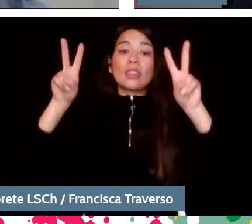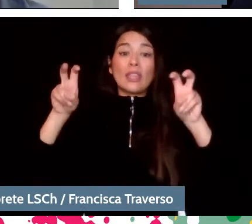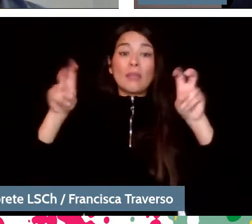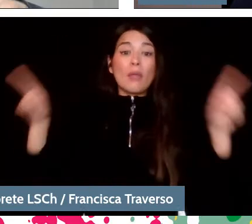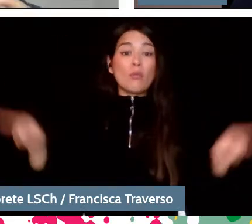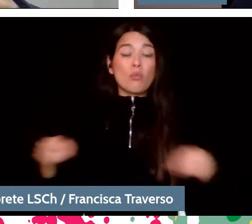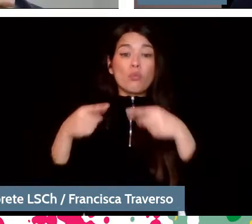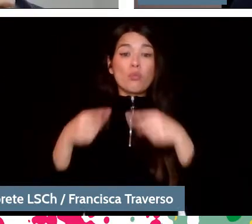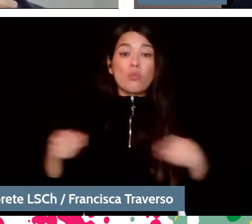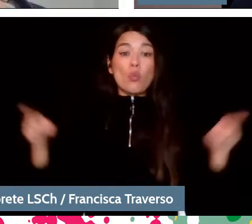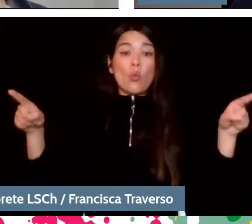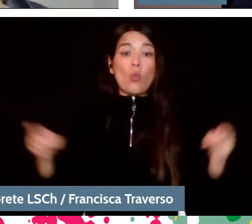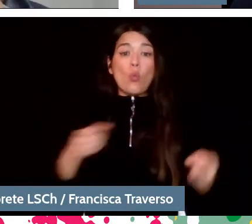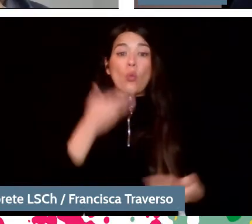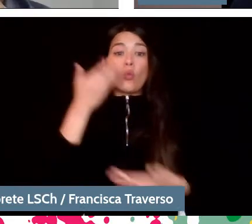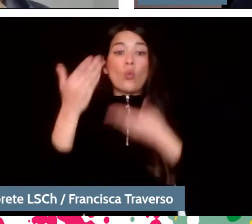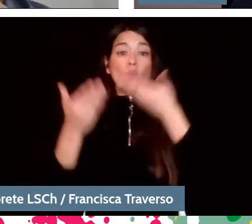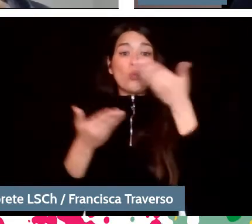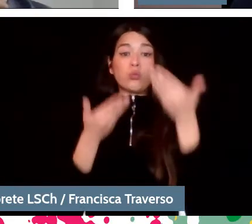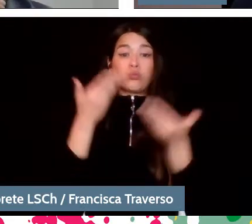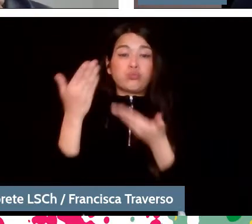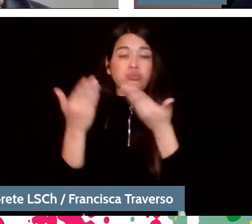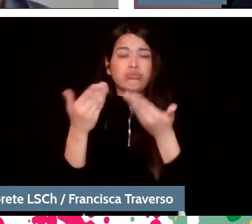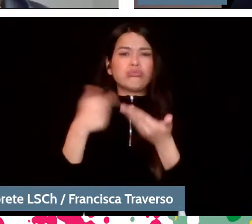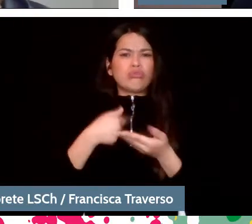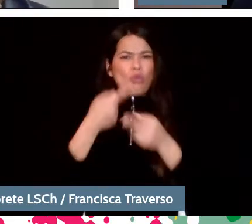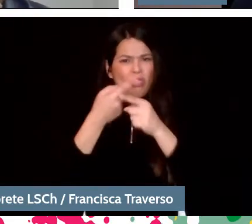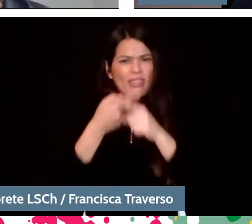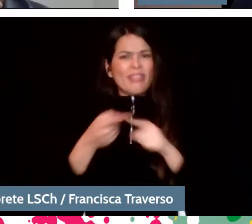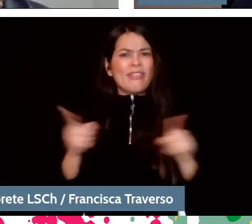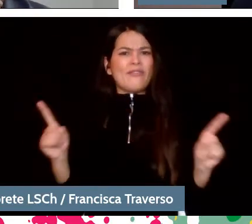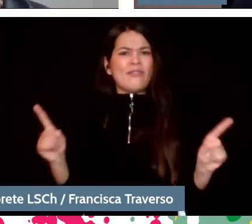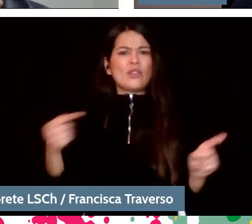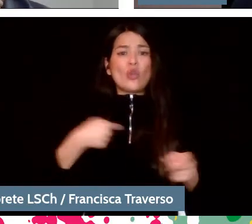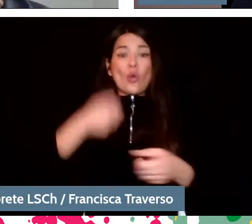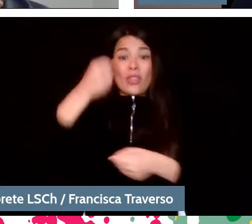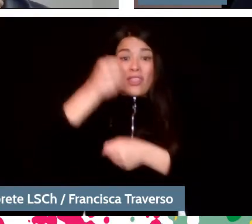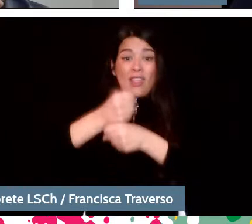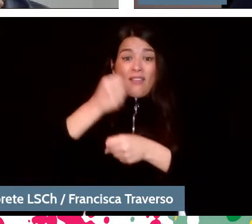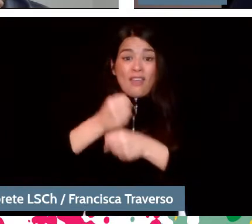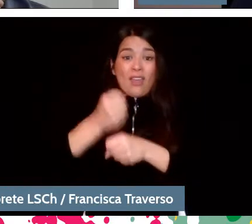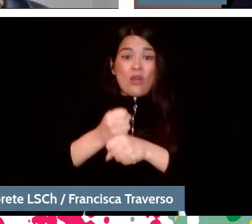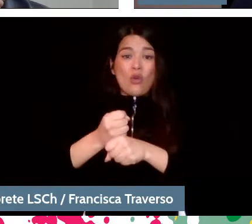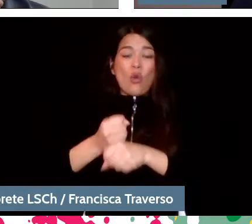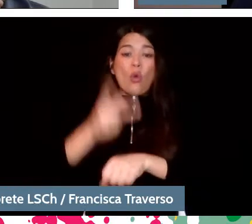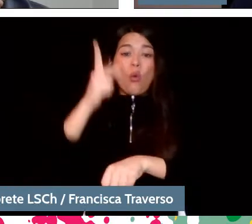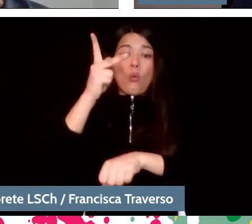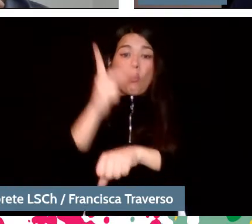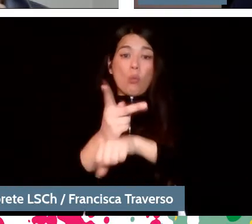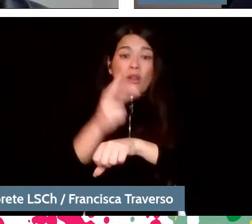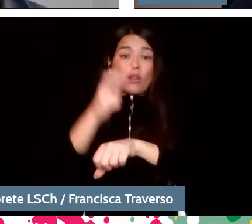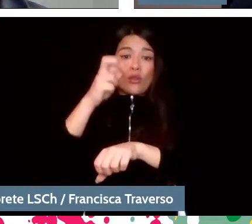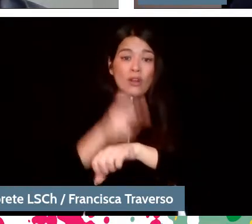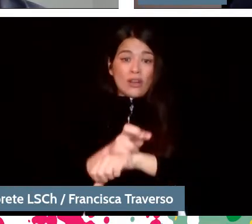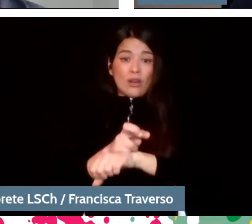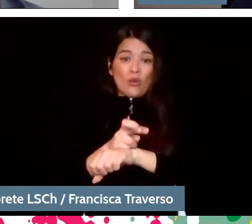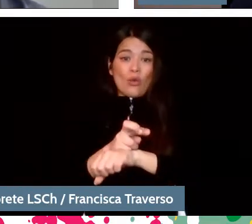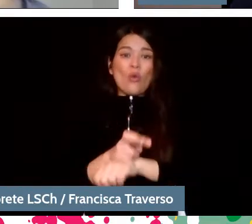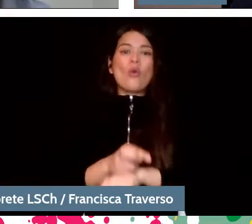from the rest of the people, from my colleagues. I work with an orchestra in Puerto Rico that is an orchestra of almost ninety something musicians